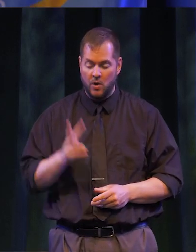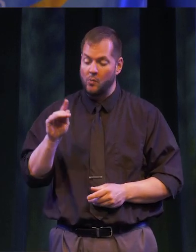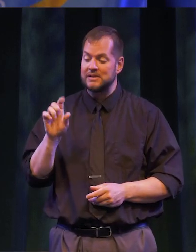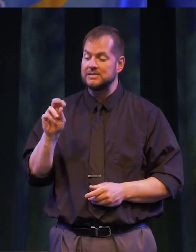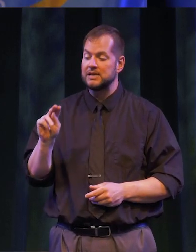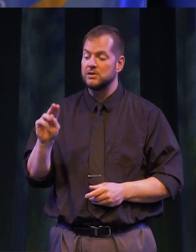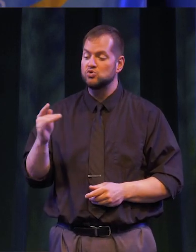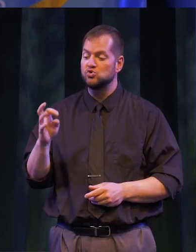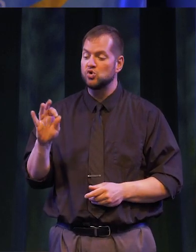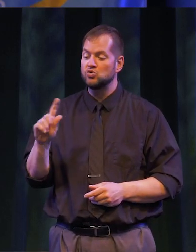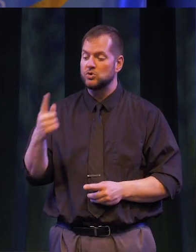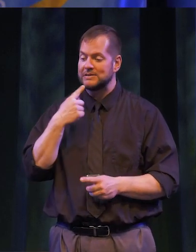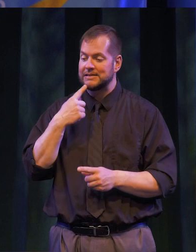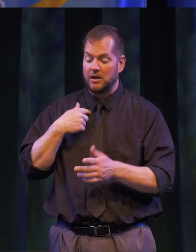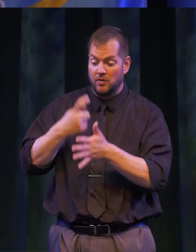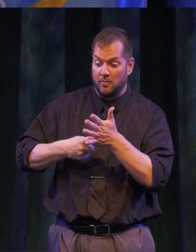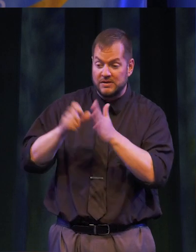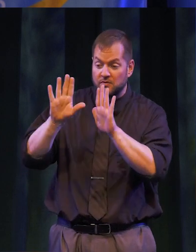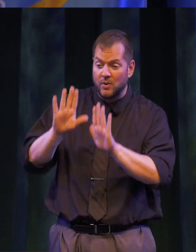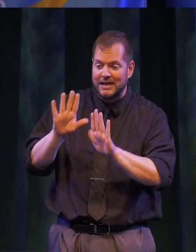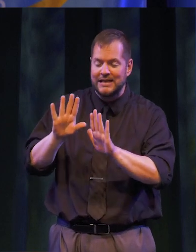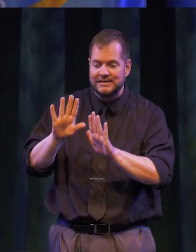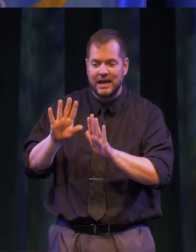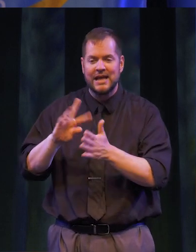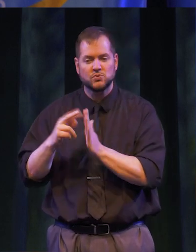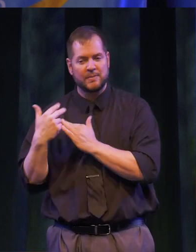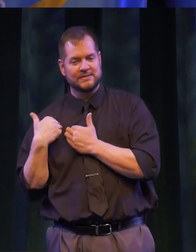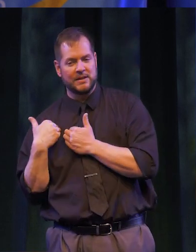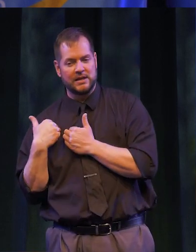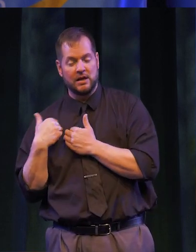WINSTON CHURCHILL ONCE SAID, “THE PRICE OF GREATNESS IS RESPONSIBILITY.” THE CLASS